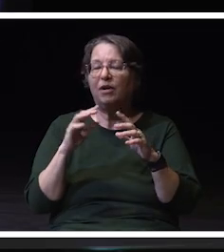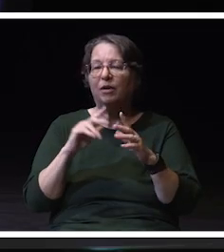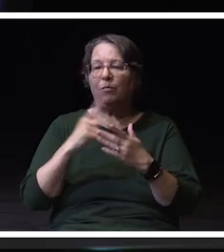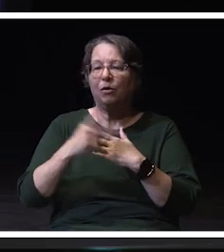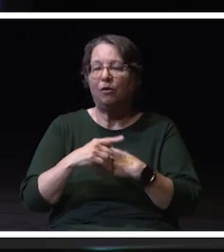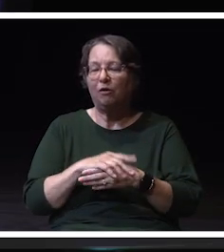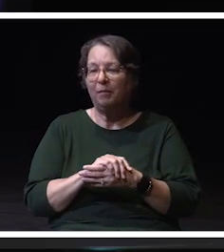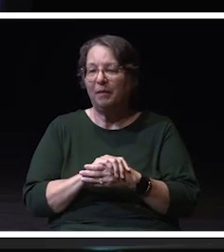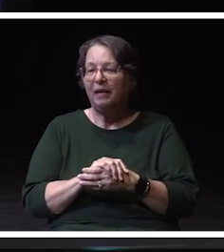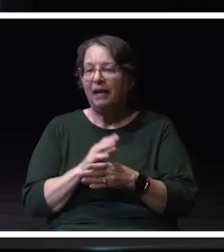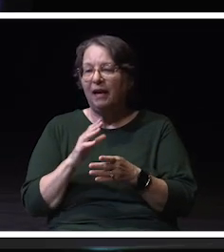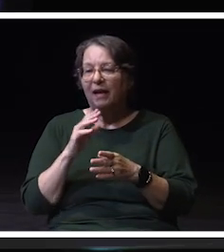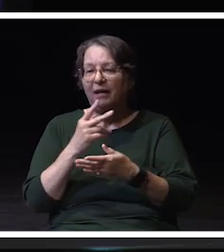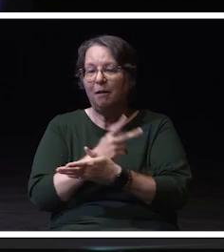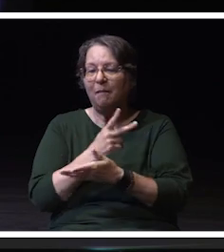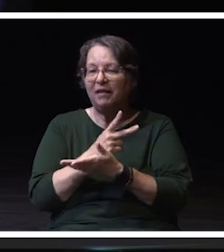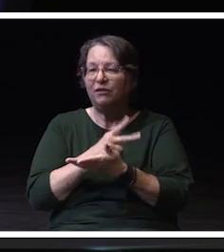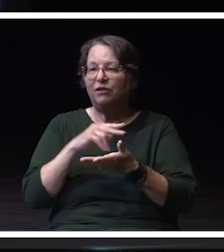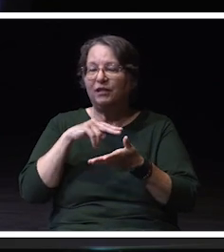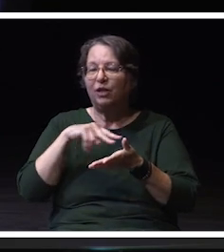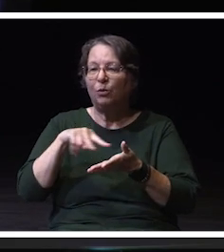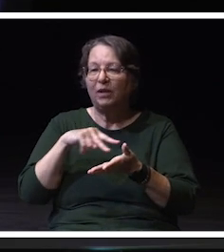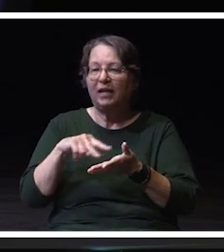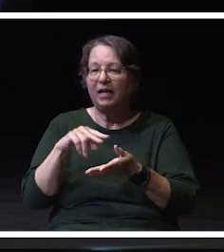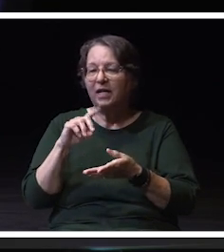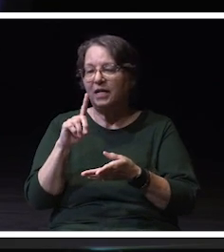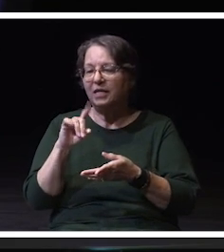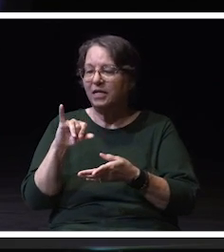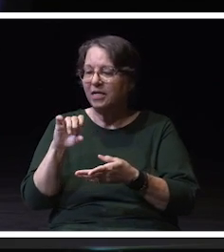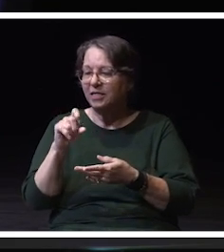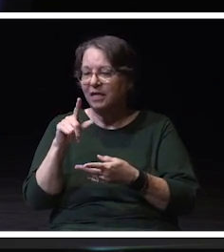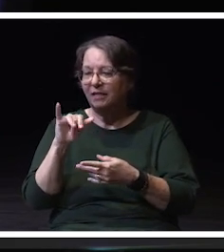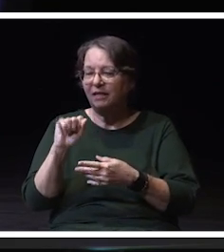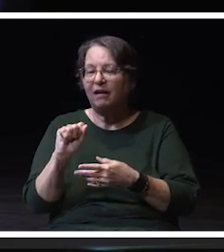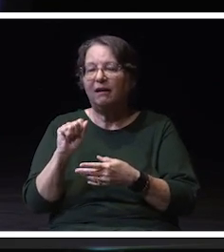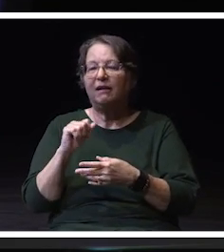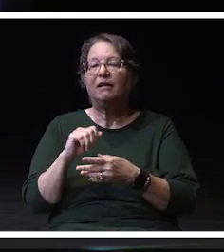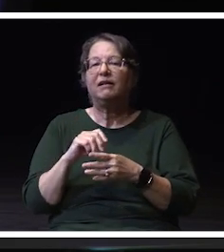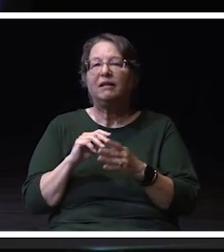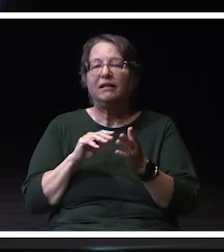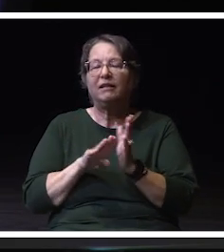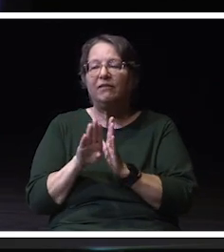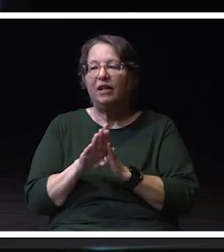Developed collaboratively by curriculum and instruction and special education.